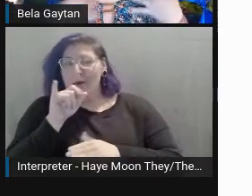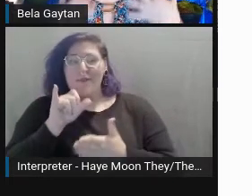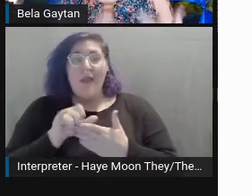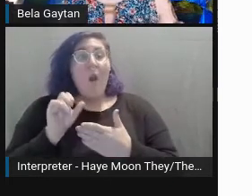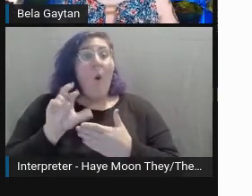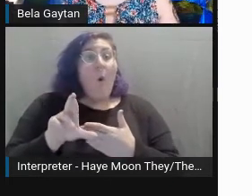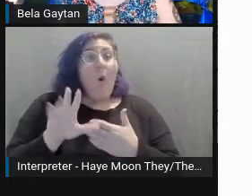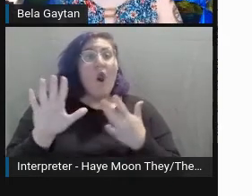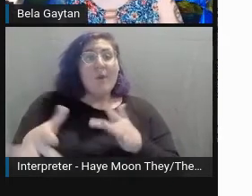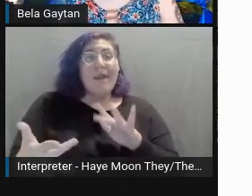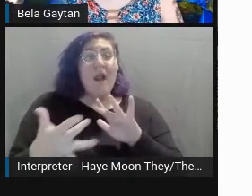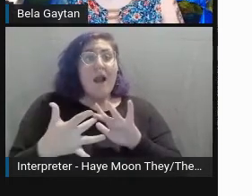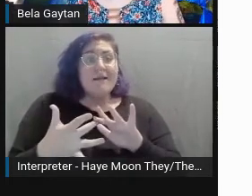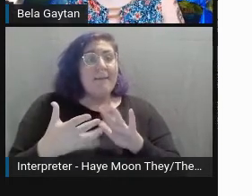connect on LinkedIn, whatever.